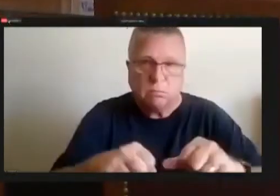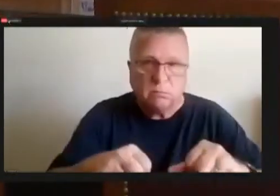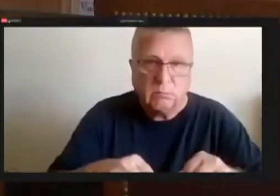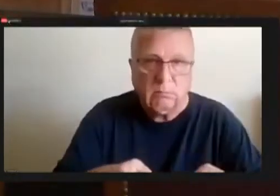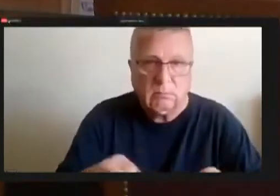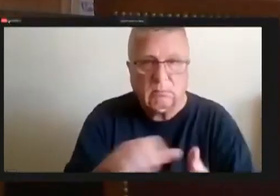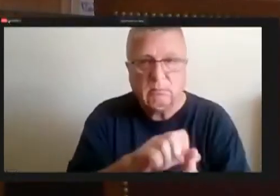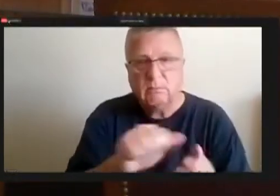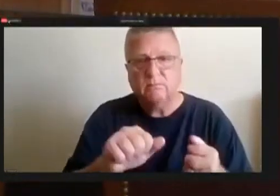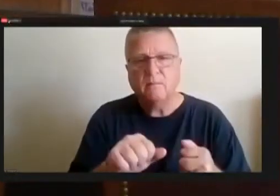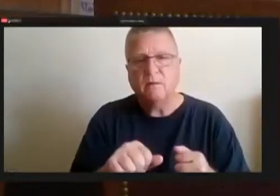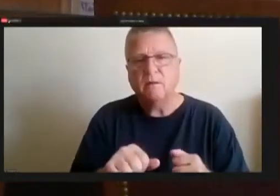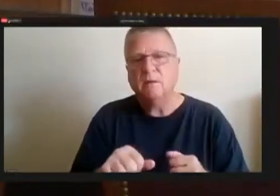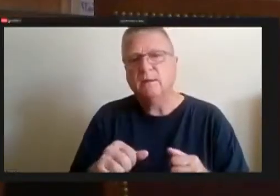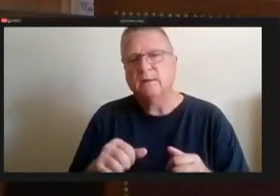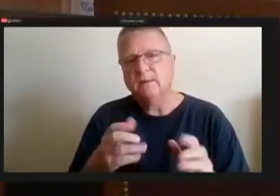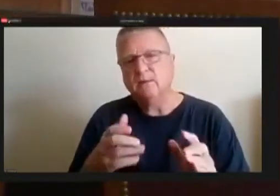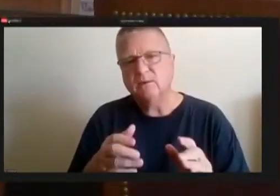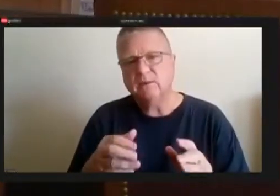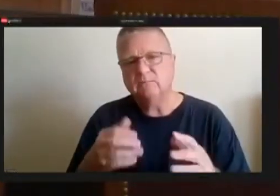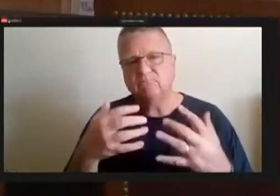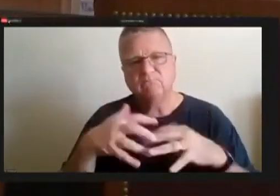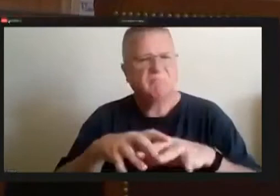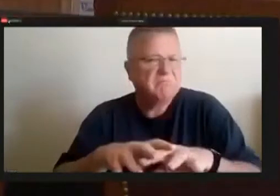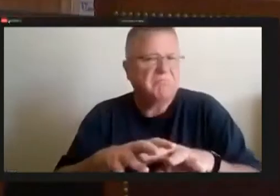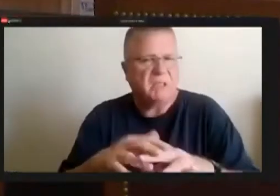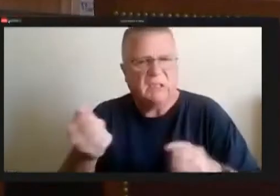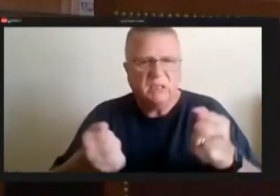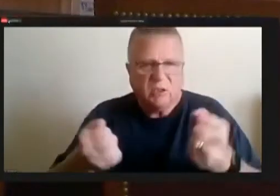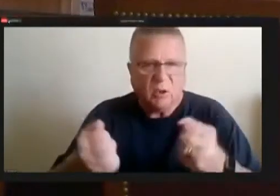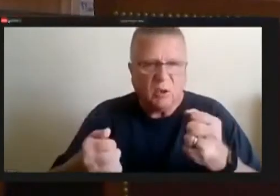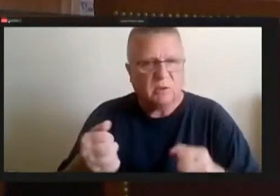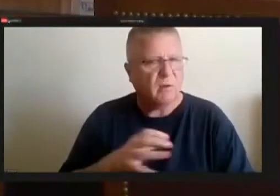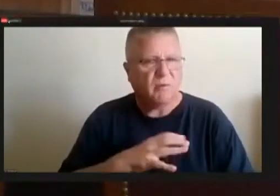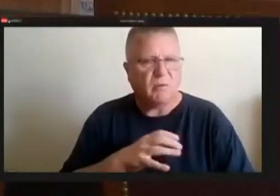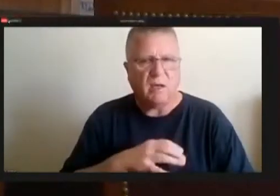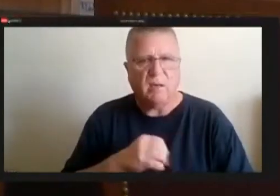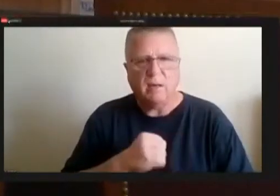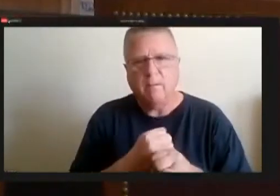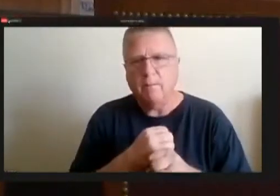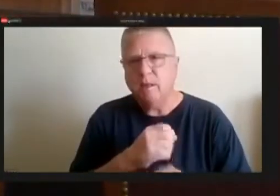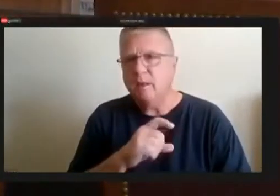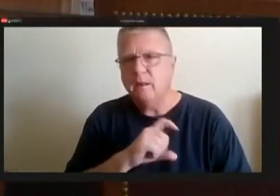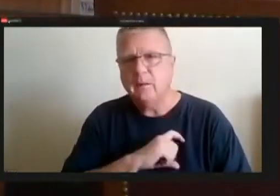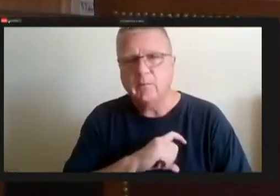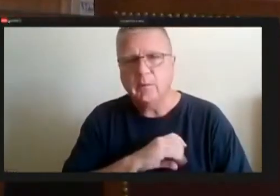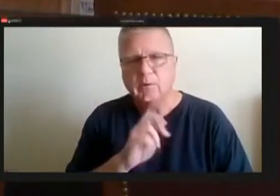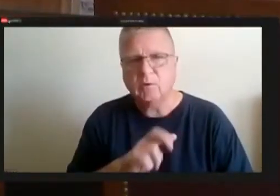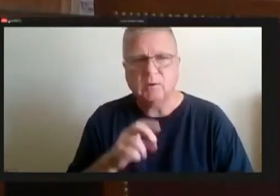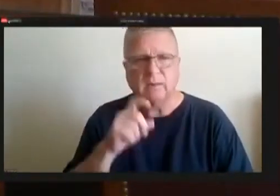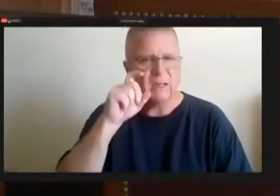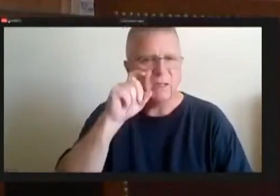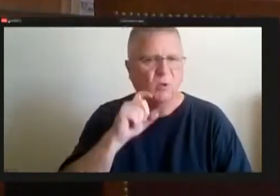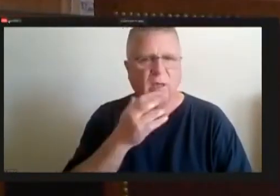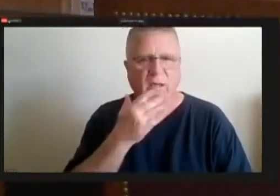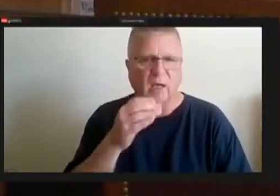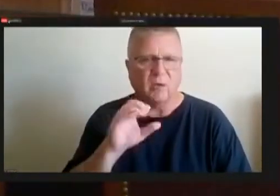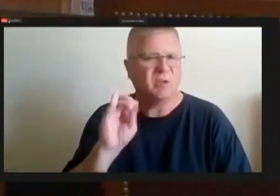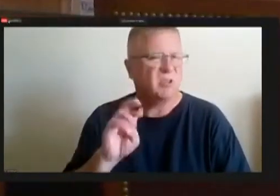conspicuous, so I'm for making the police cars I think most of the new ones are gray or silver whatever we want to call them.